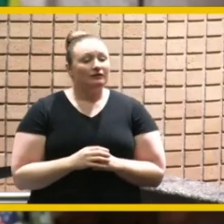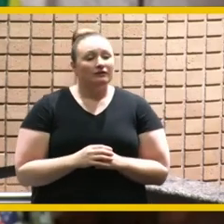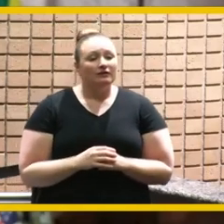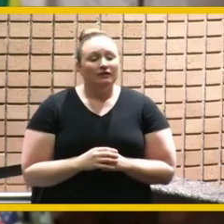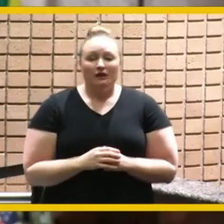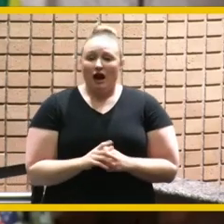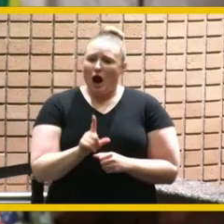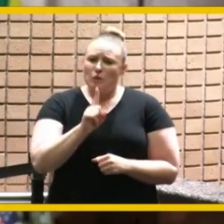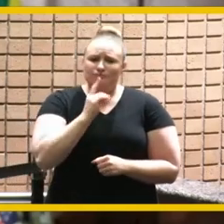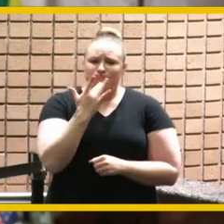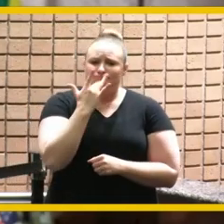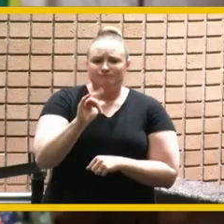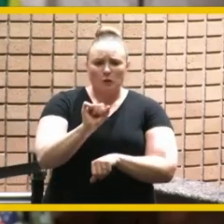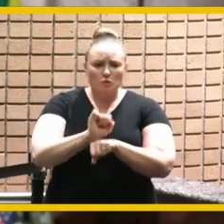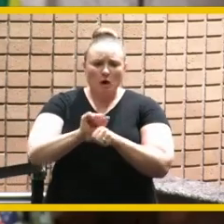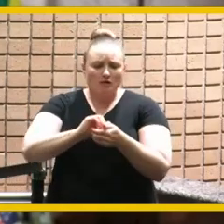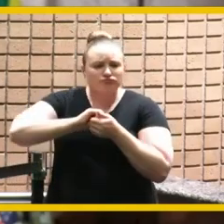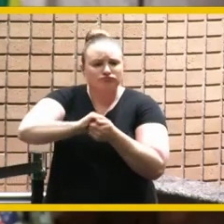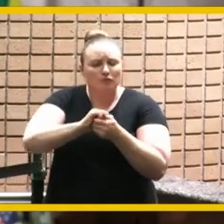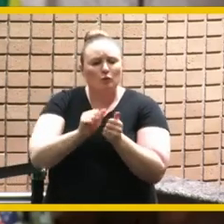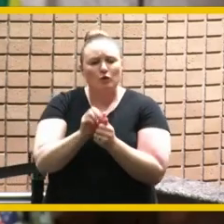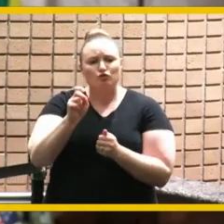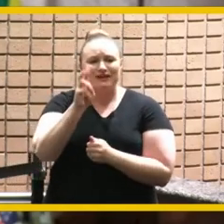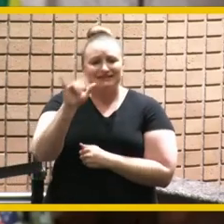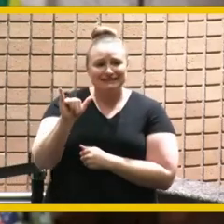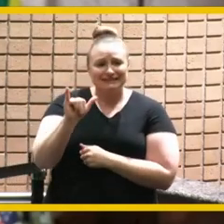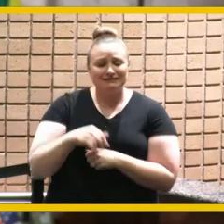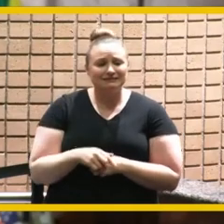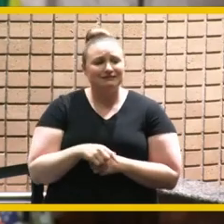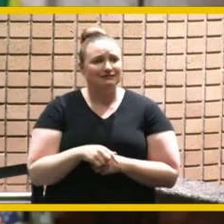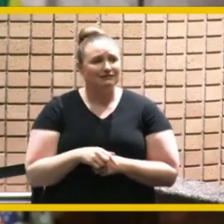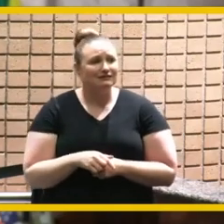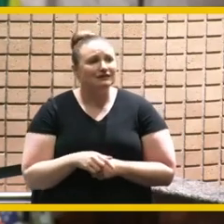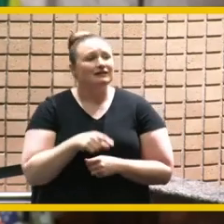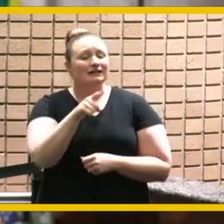closely with rusty he was my brother in arms of the southern california association of governments